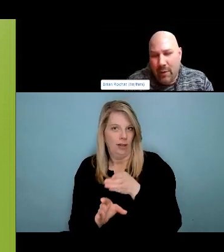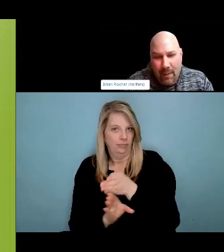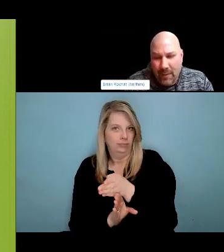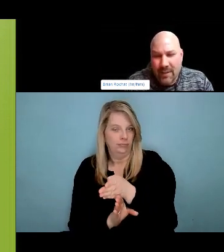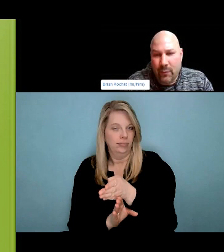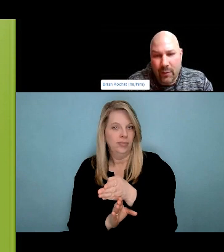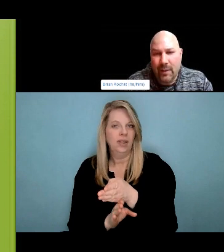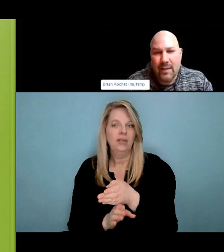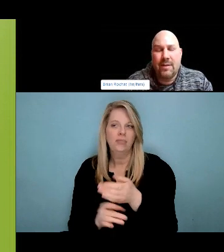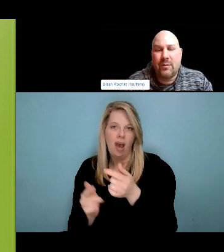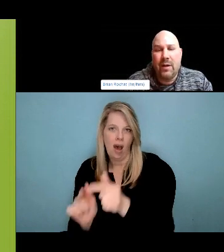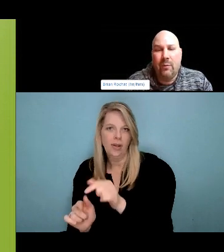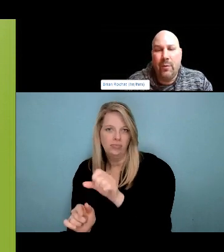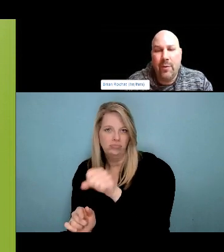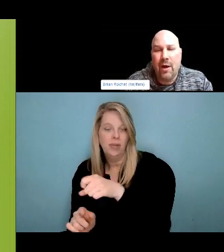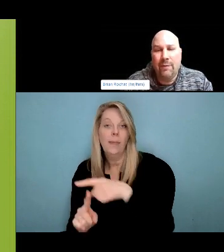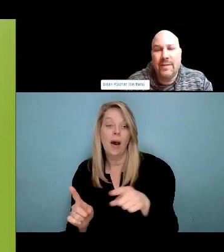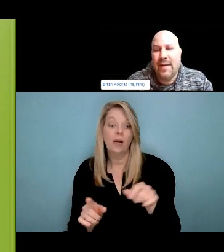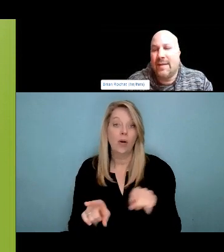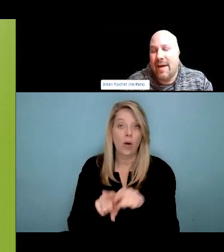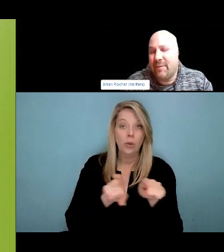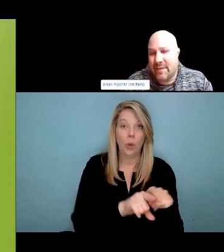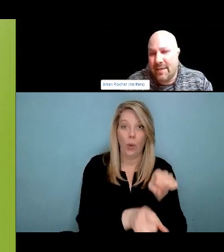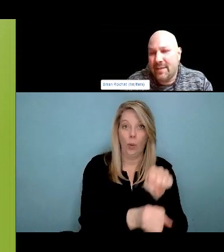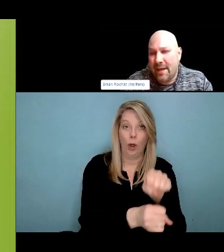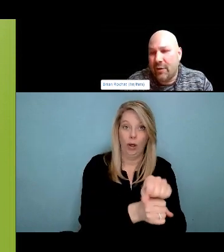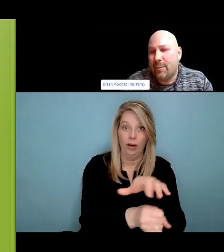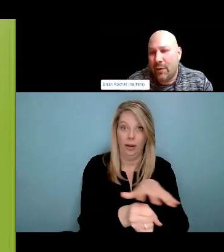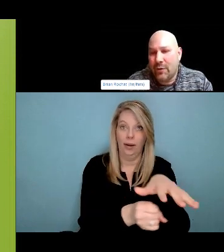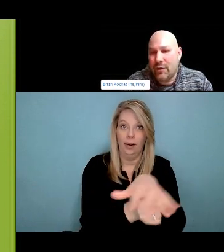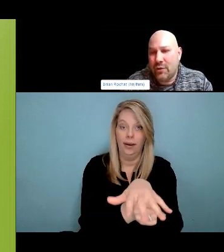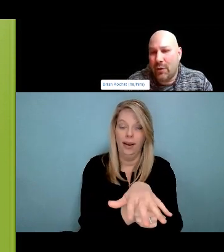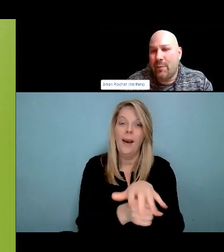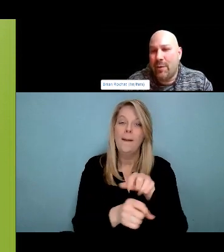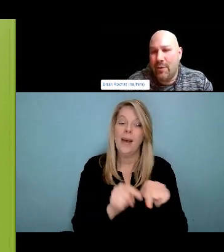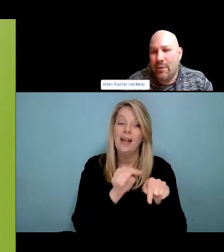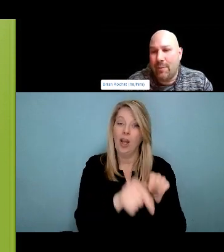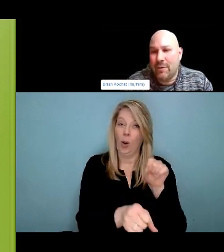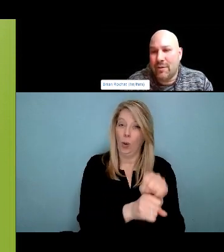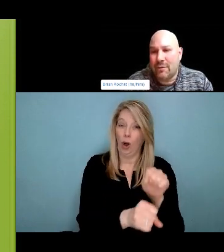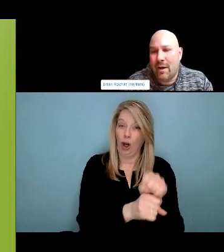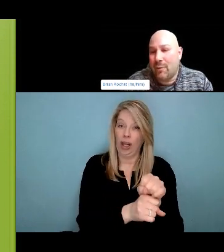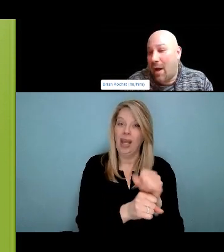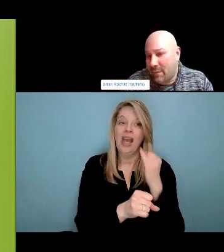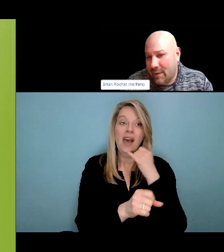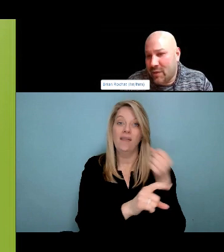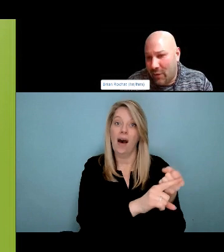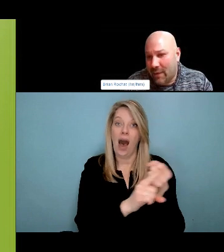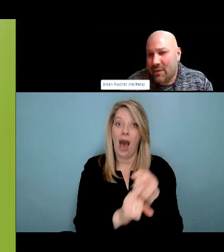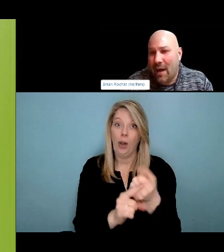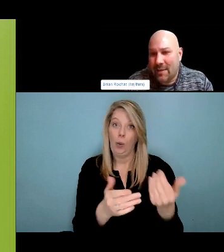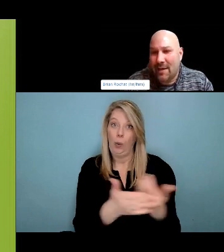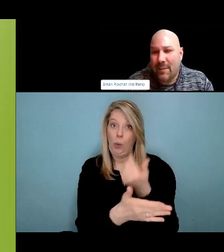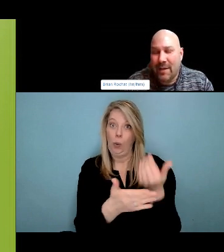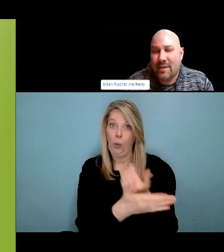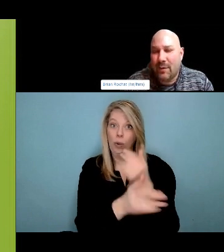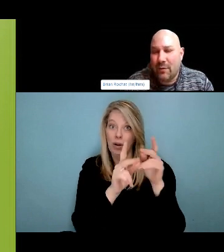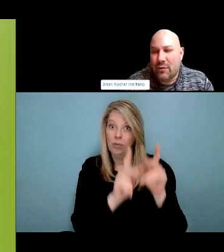what that means to them. From our service delivery. So really important for folks to think about what that means to them. We don't have time to Sorry, I'm gonna skip